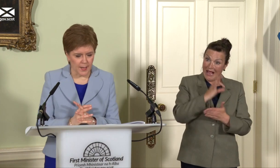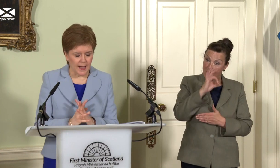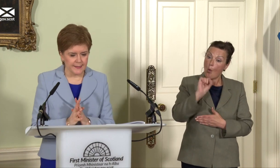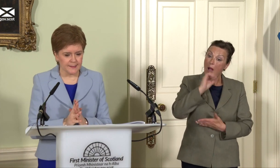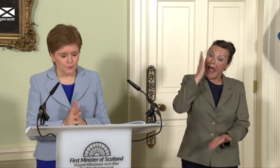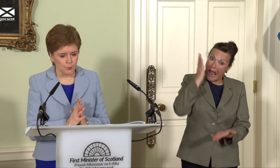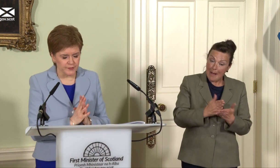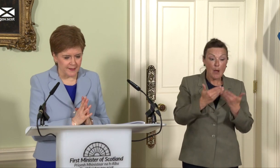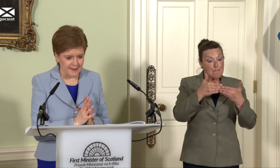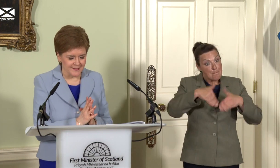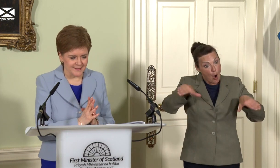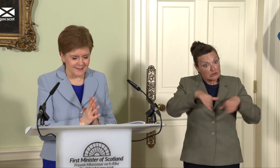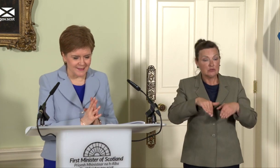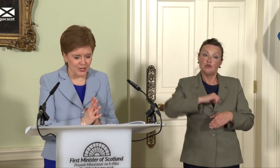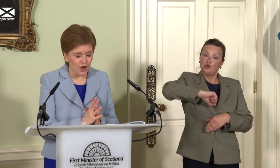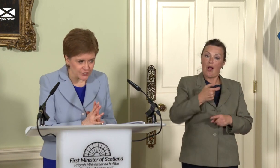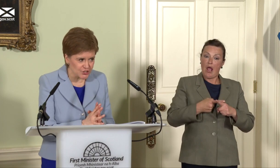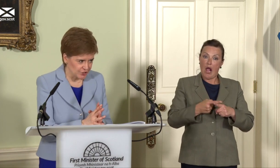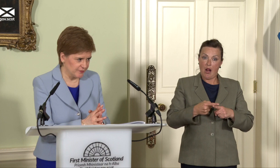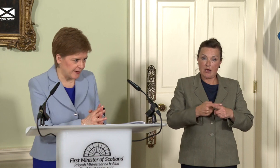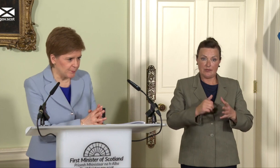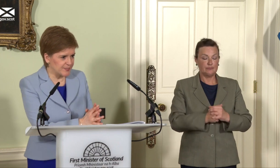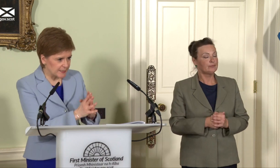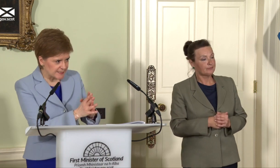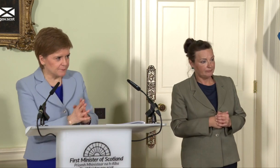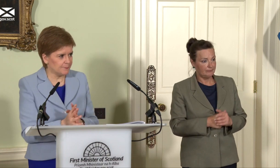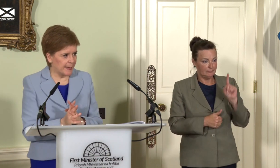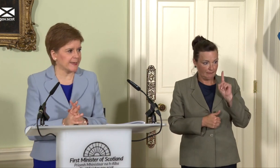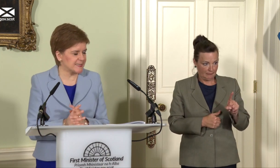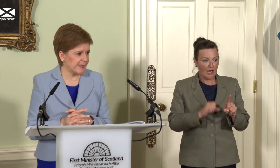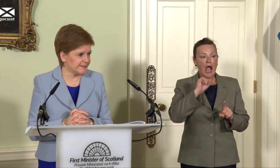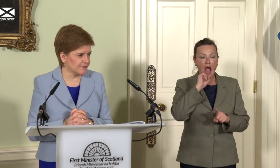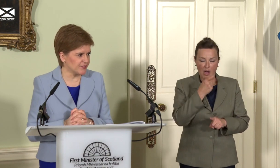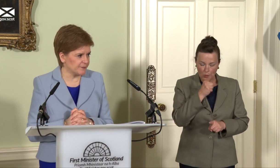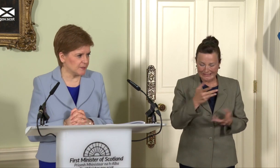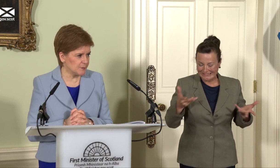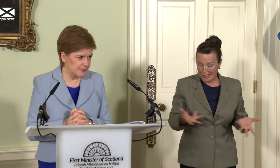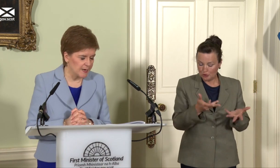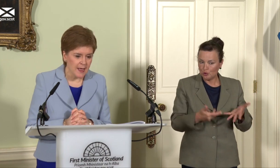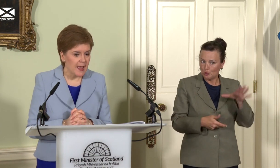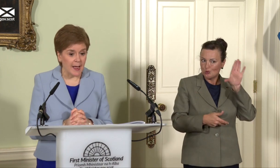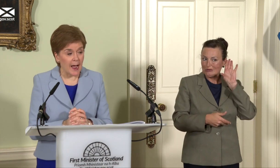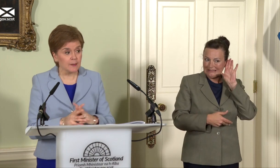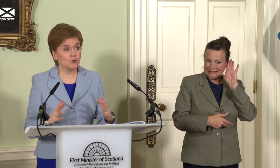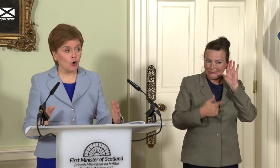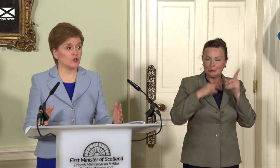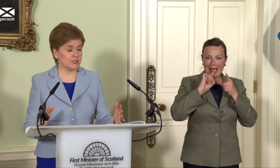I would encourage you to listen back to the answer I’ve just given to Peter. I am not